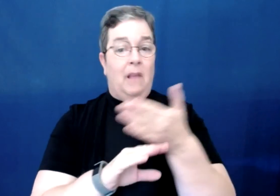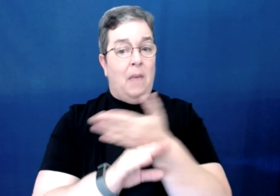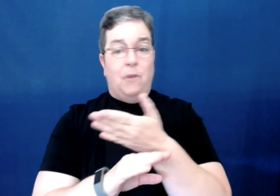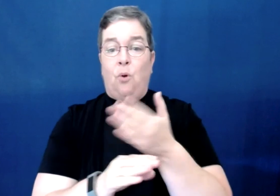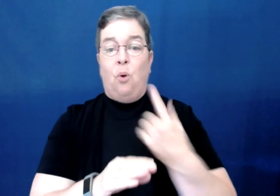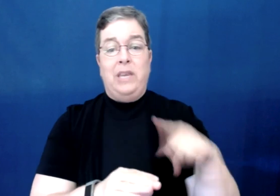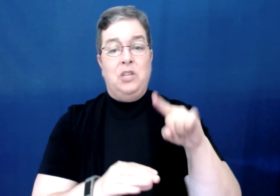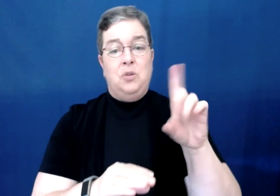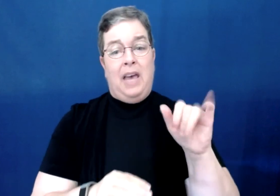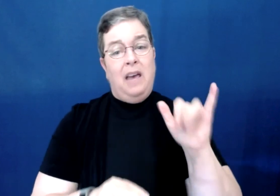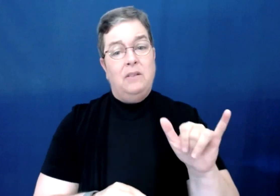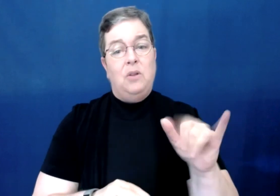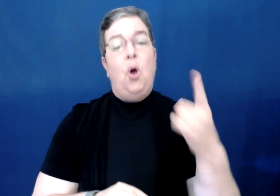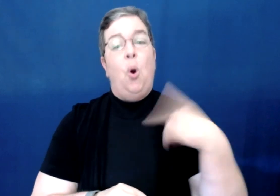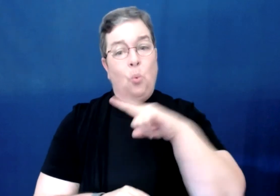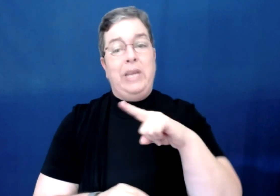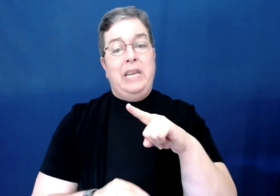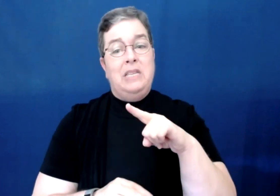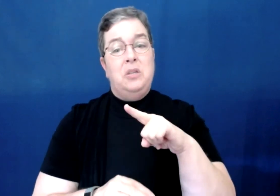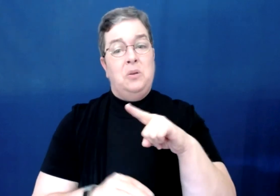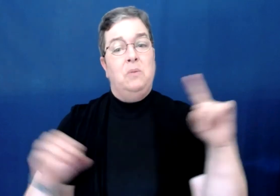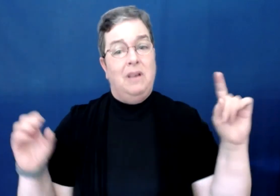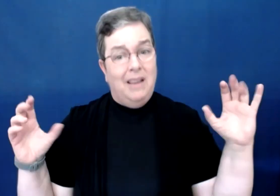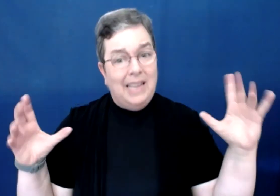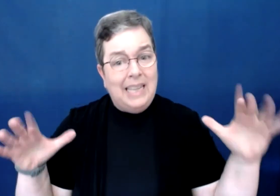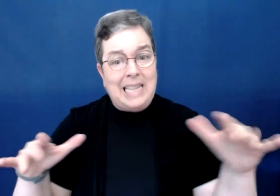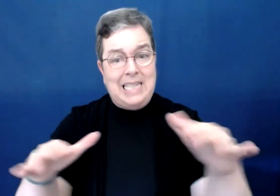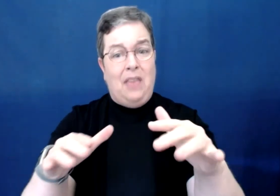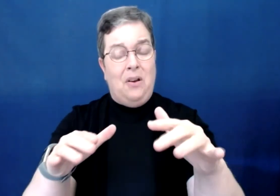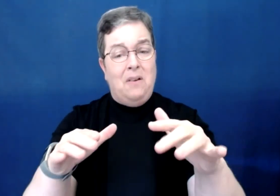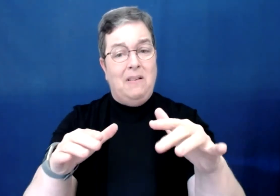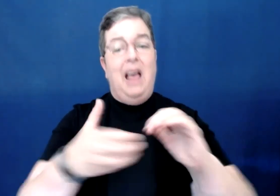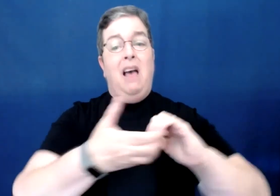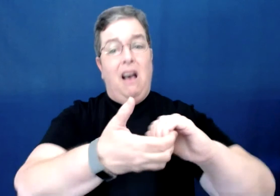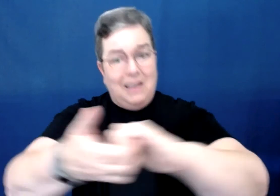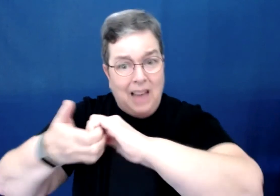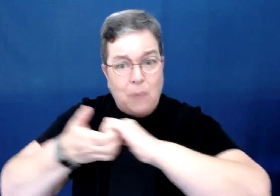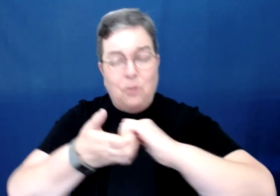Before we can do that, we need to get together, collaborate,